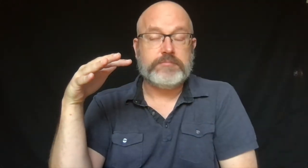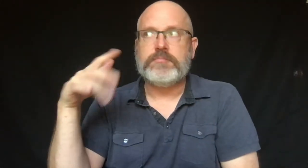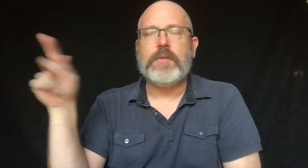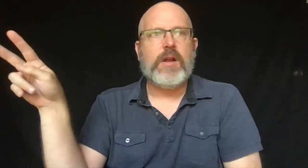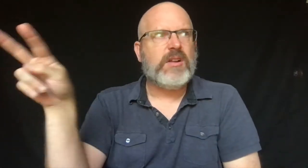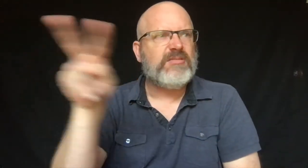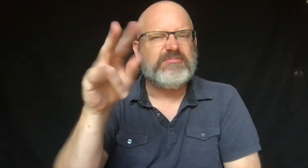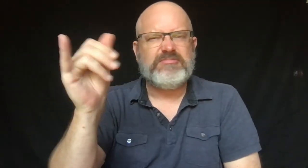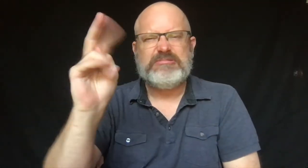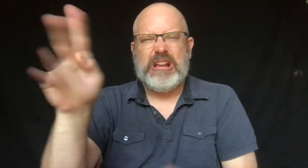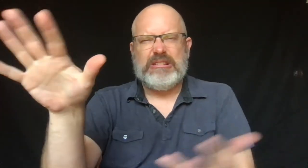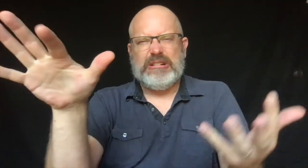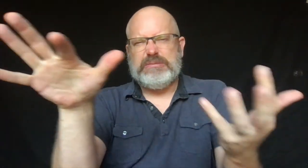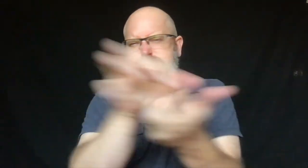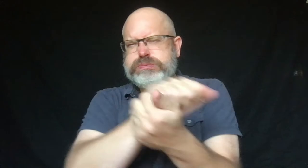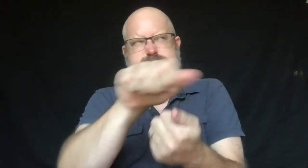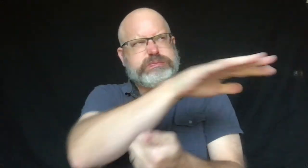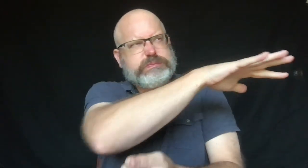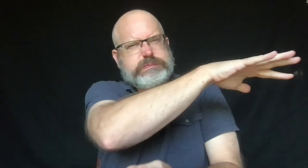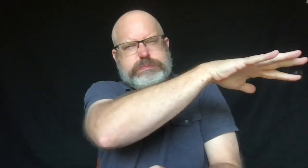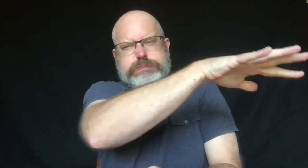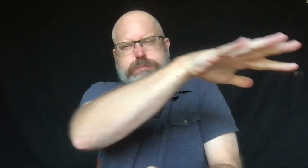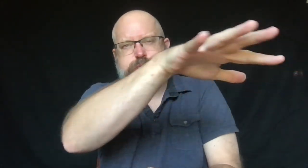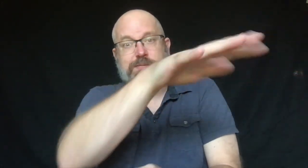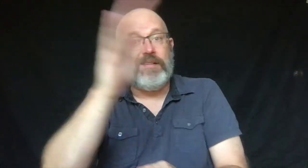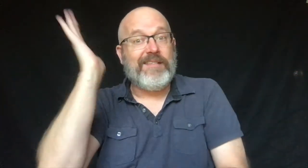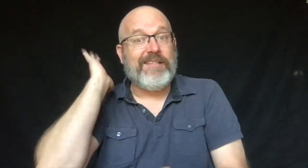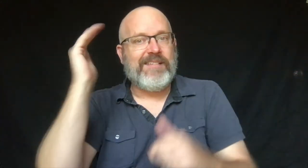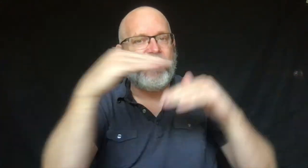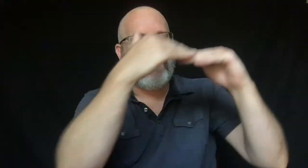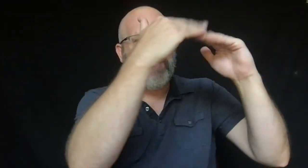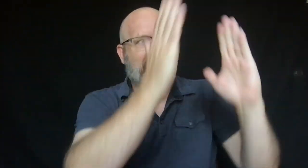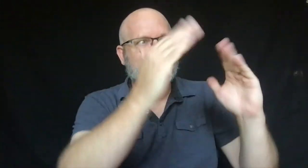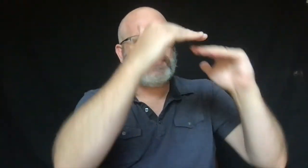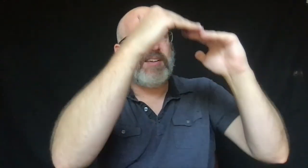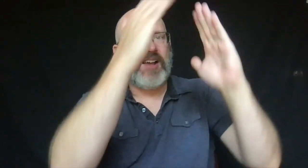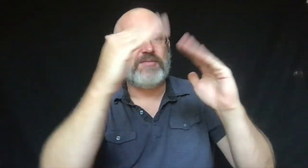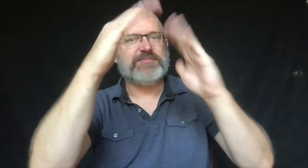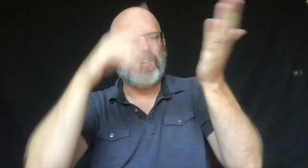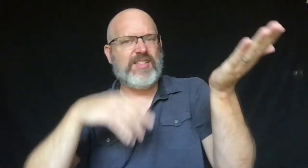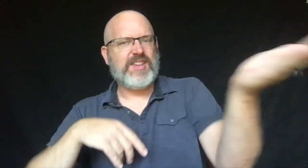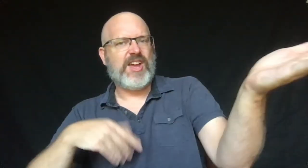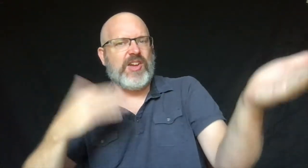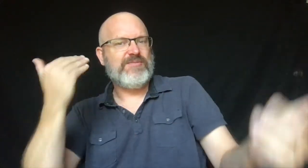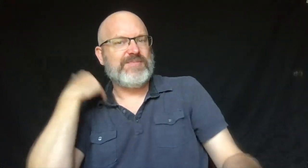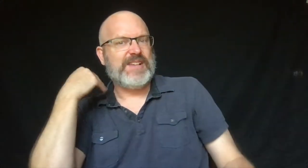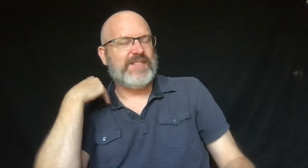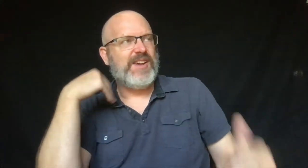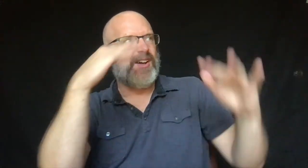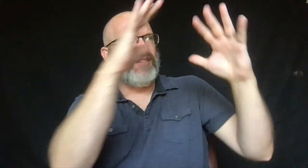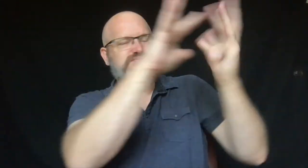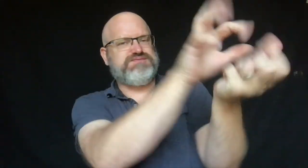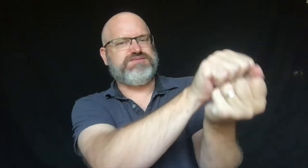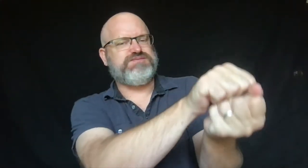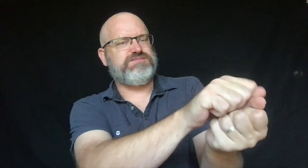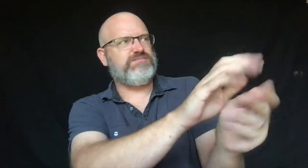and a land full of junk where houses once stood.